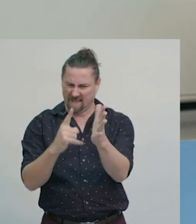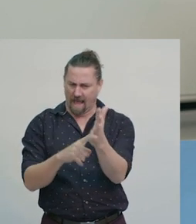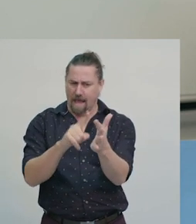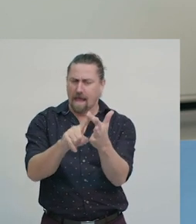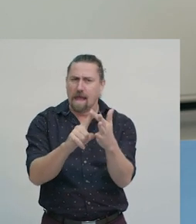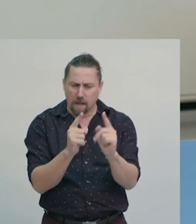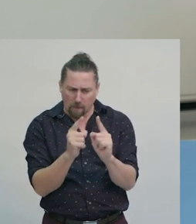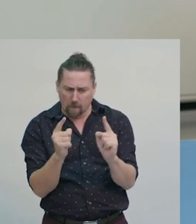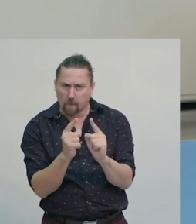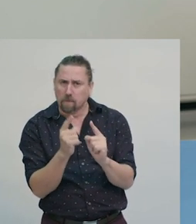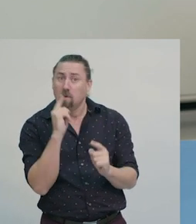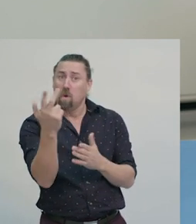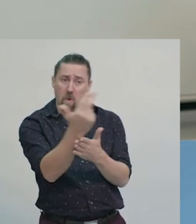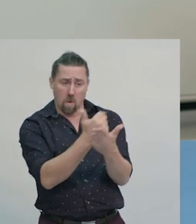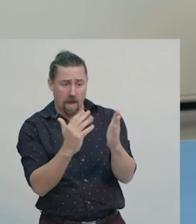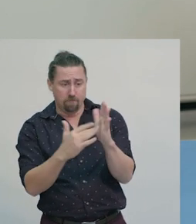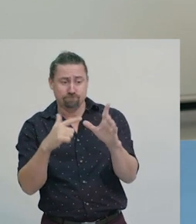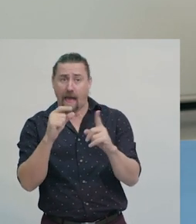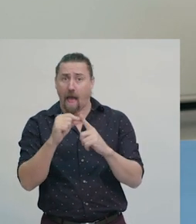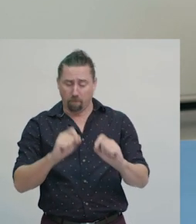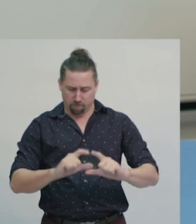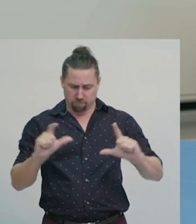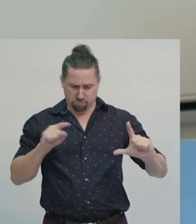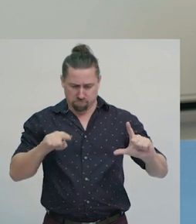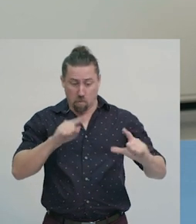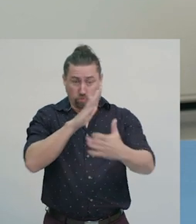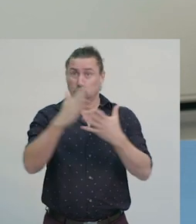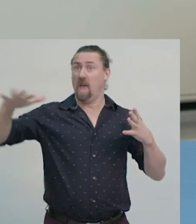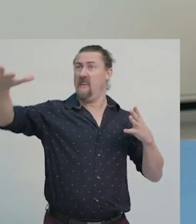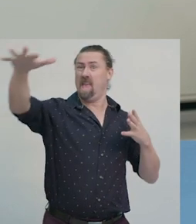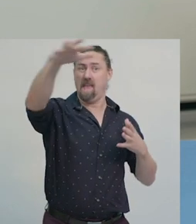When we draw a map, it is a representation of a real-life place.